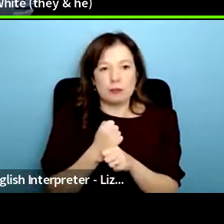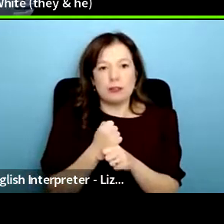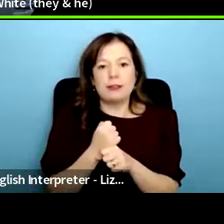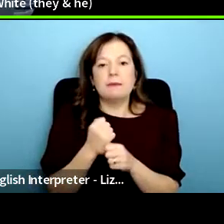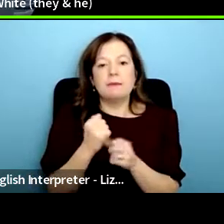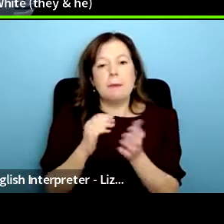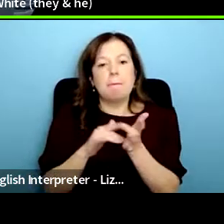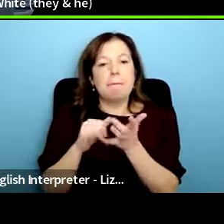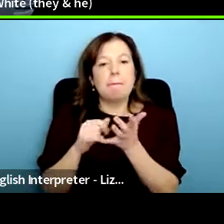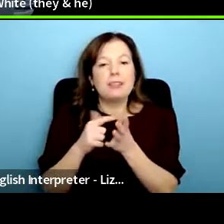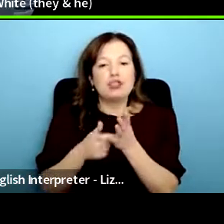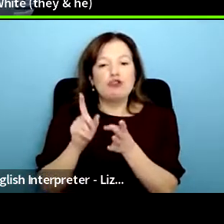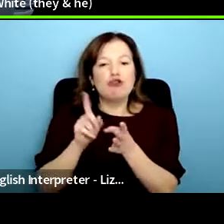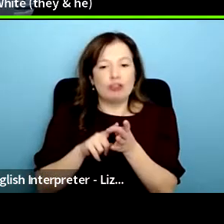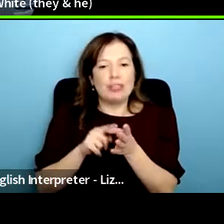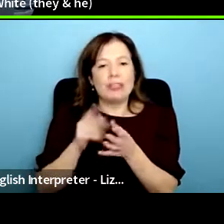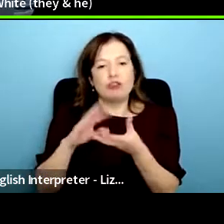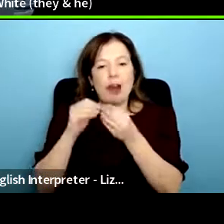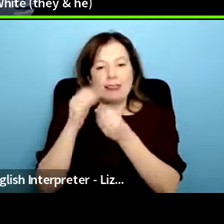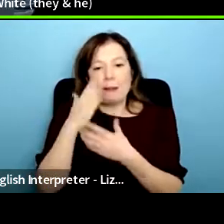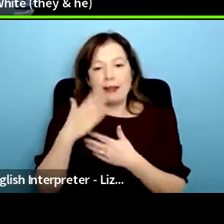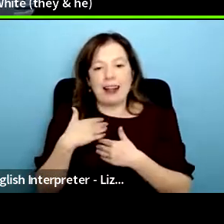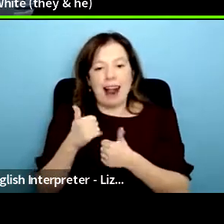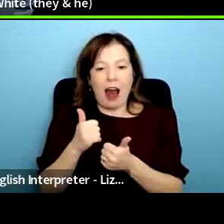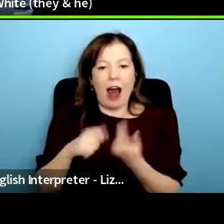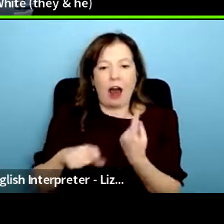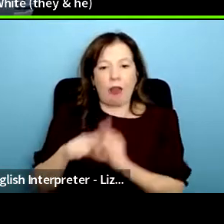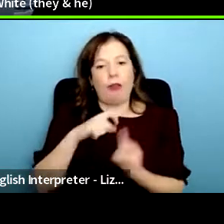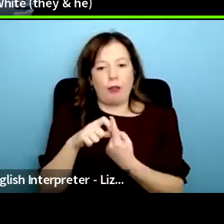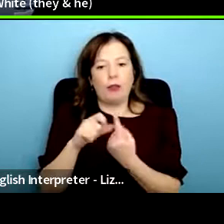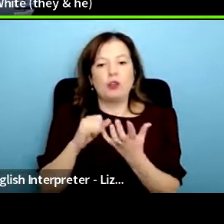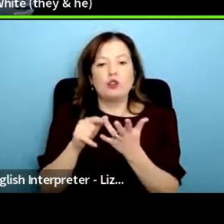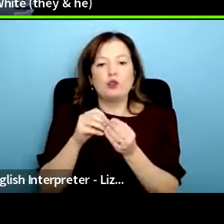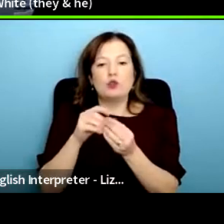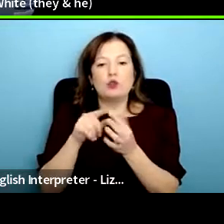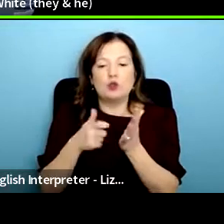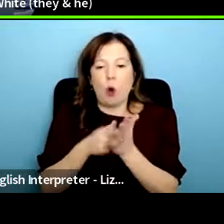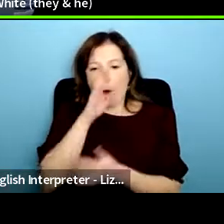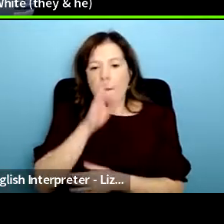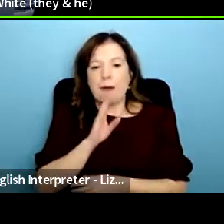which is a creative mental health community and sober party for queer trans intersex black